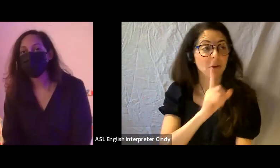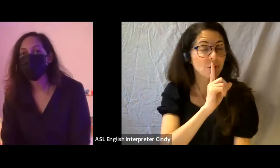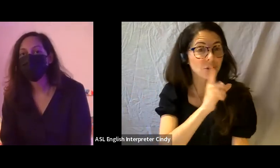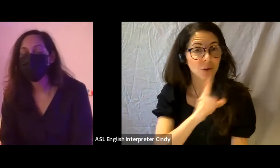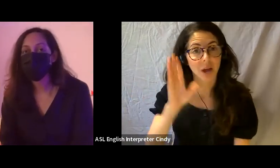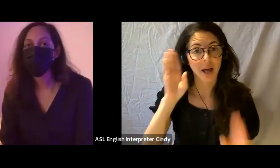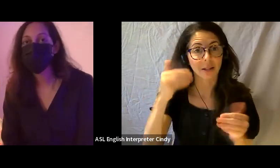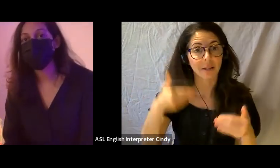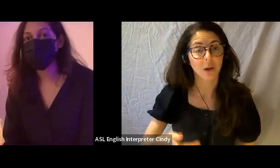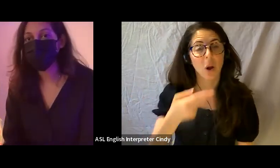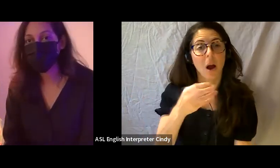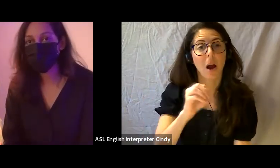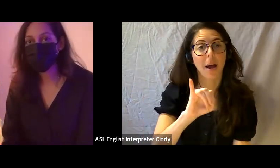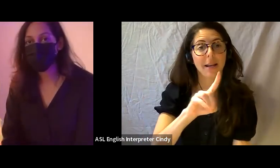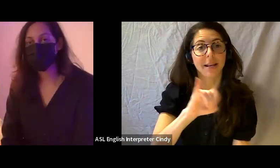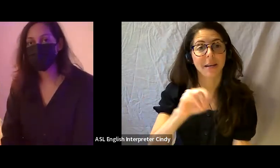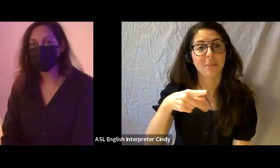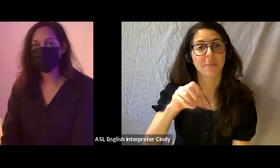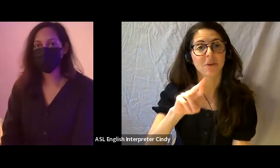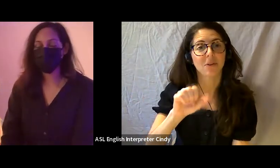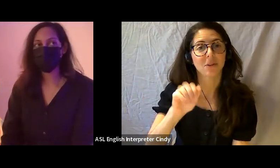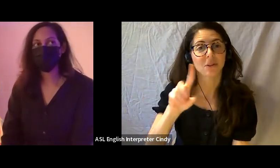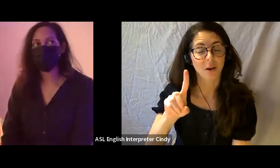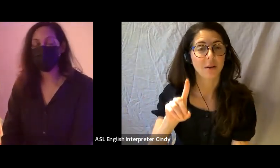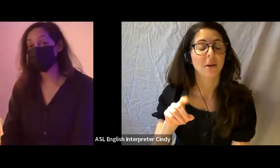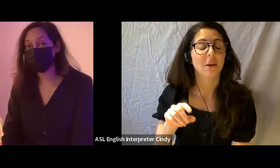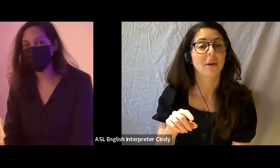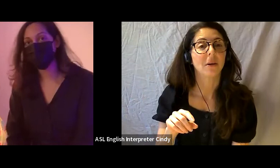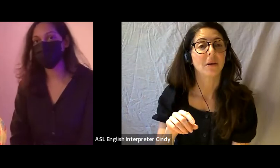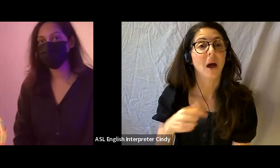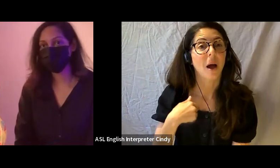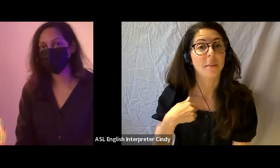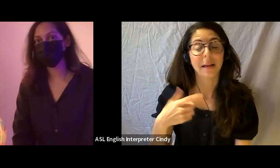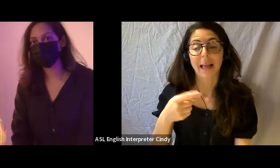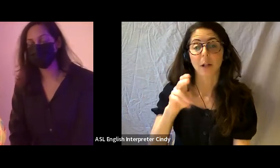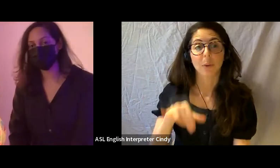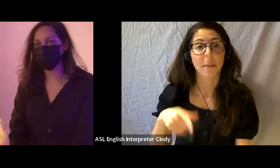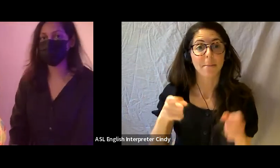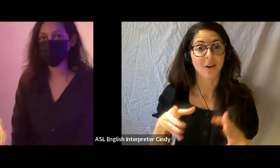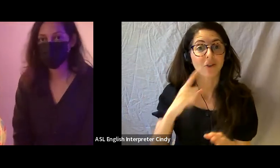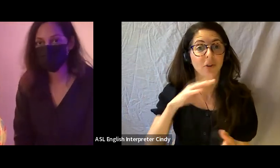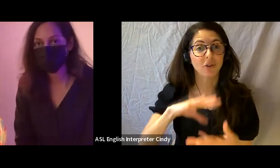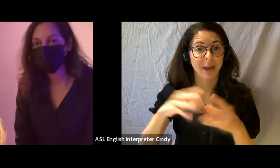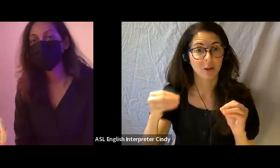Yeah, hello I’m Heidi Persaud, I am the gallery manager for Tangled + Disabilty